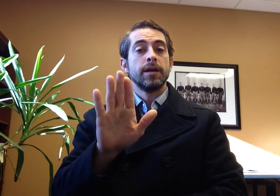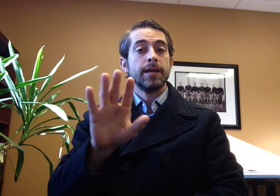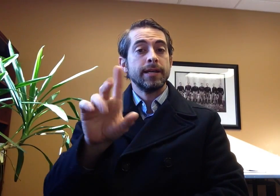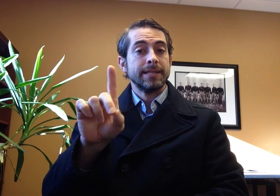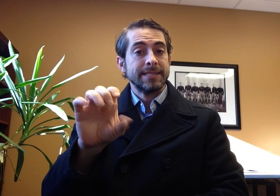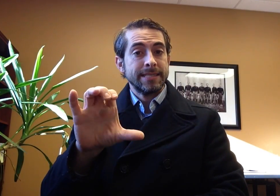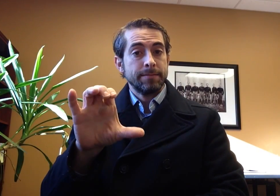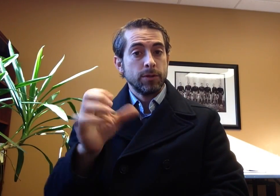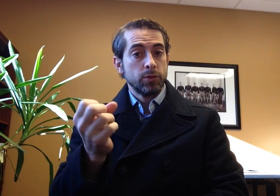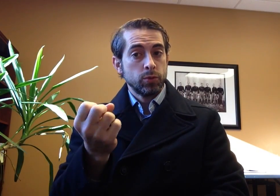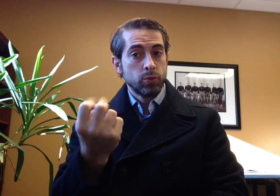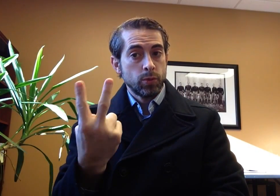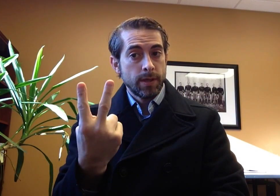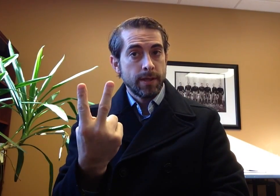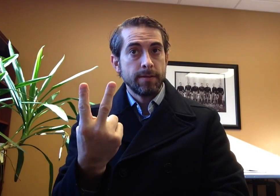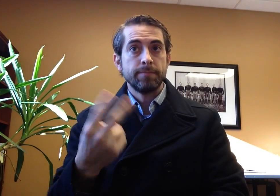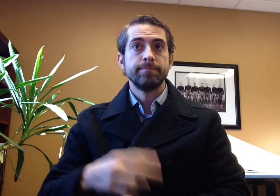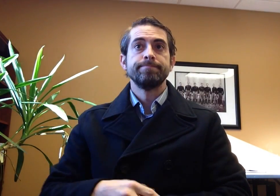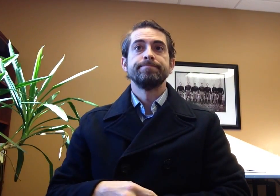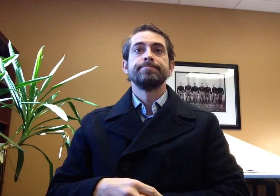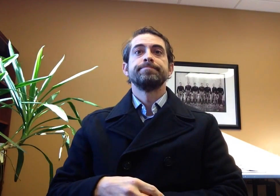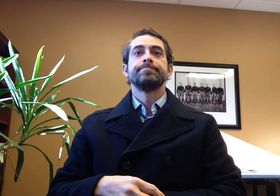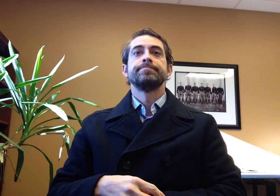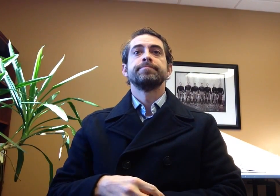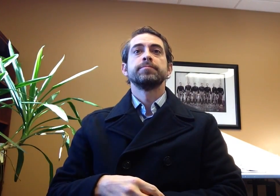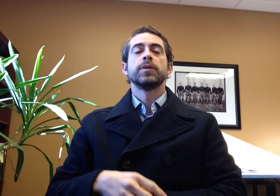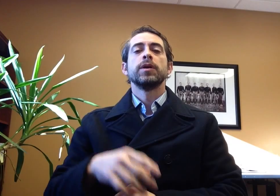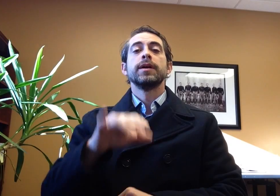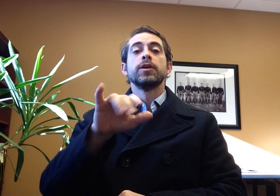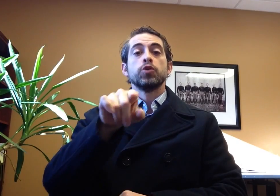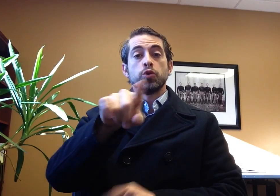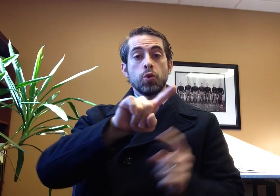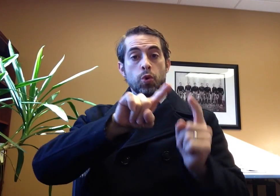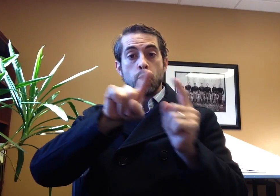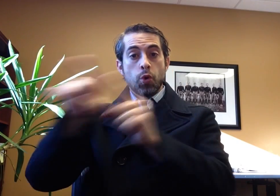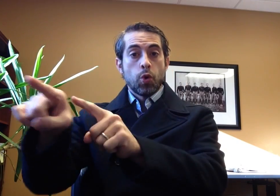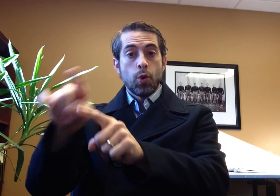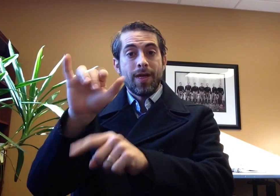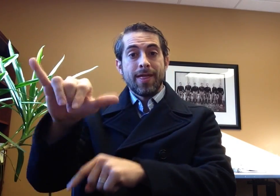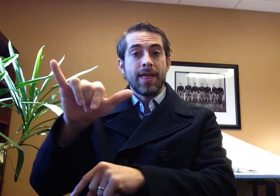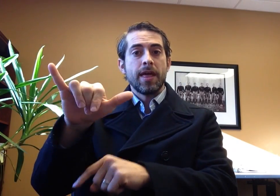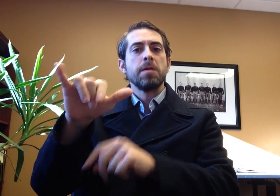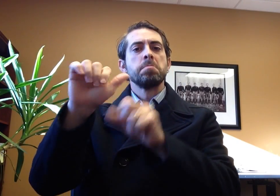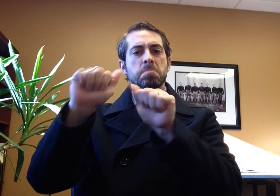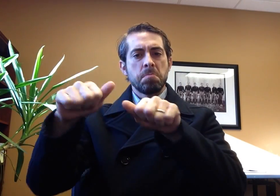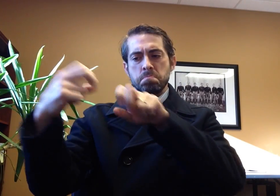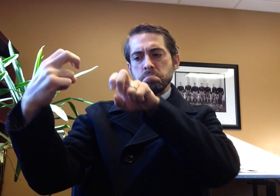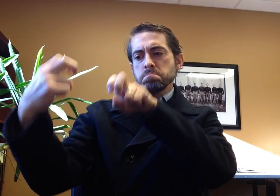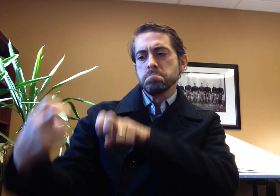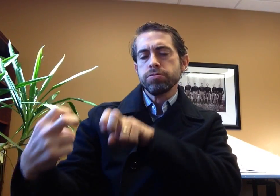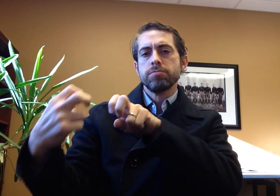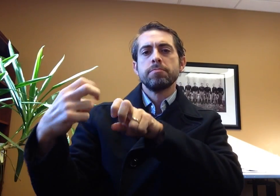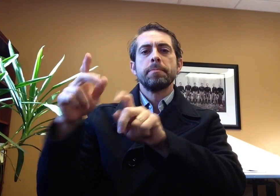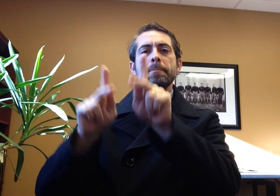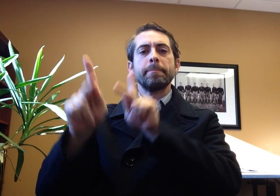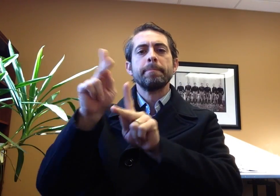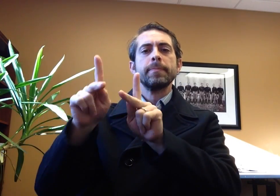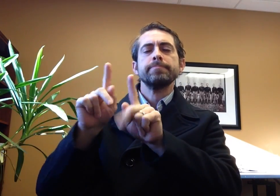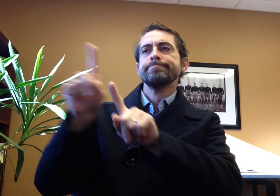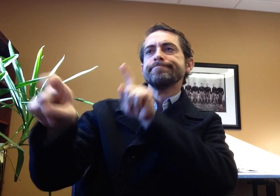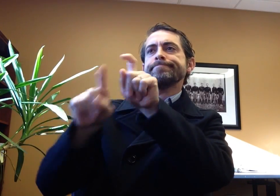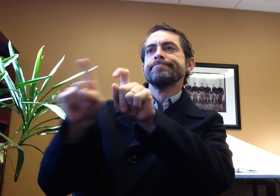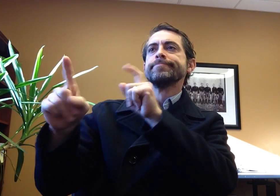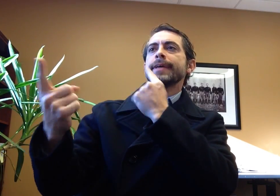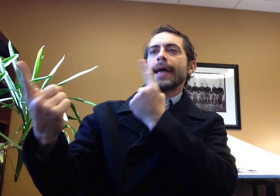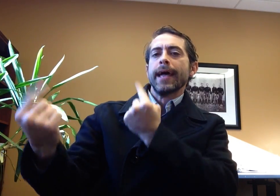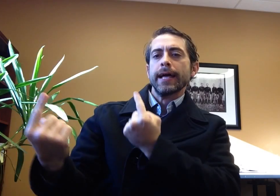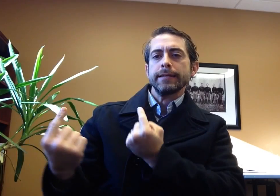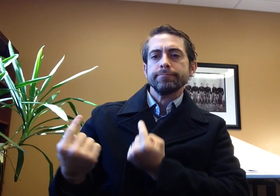changes that are taking place. this will take place on December 12